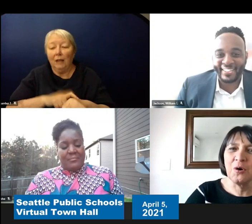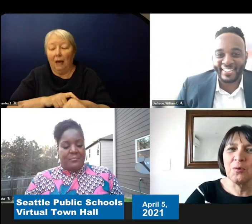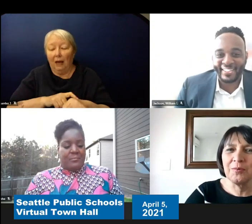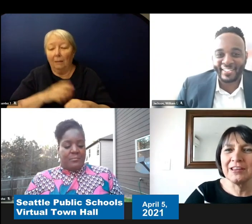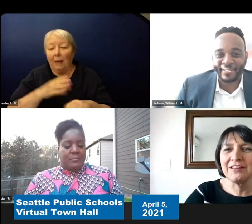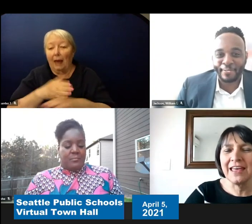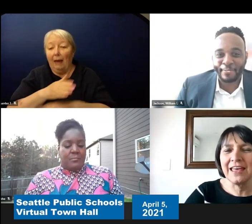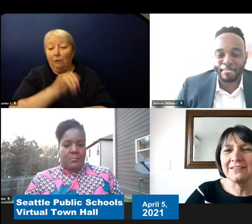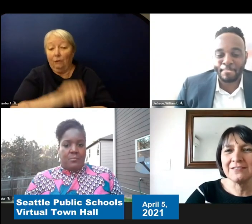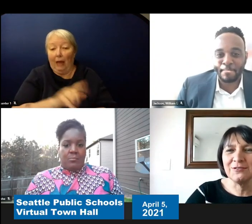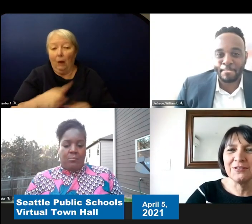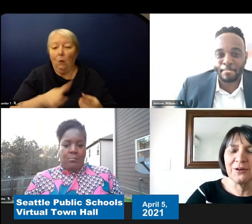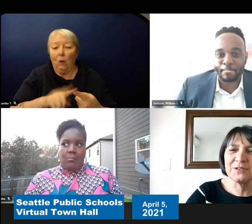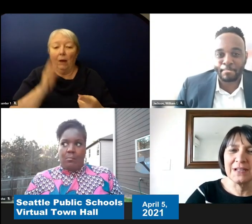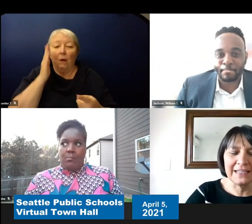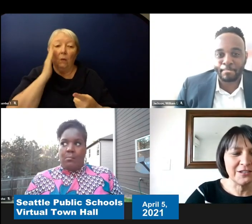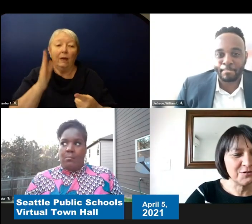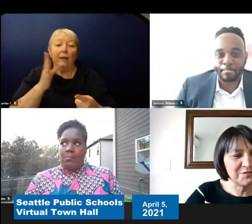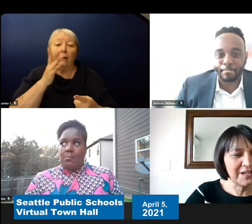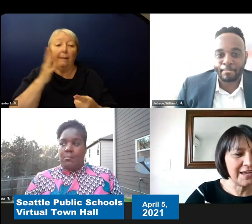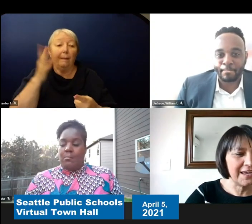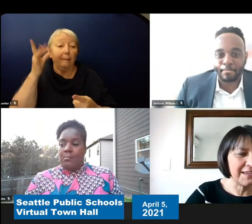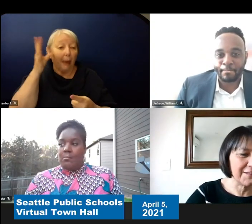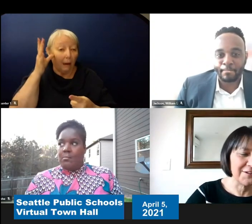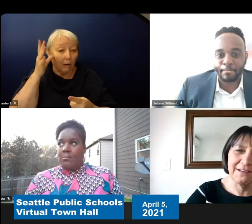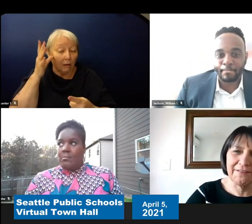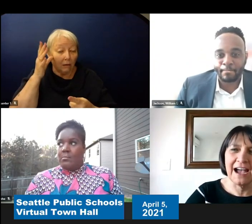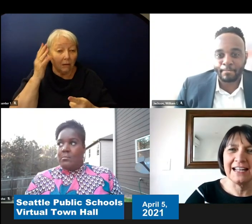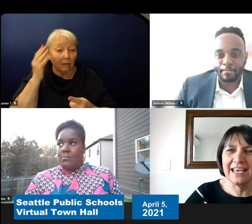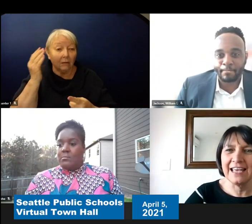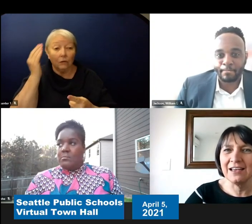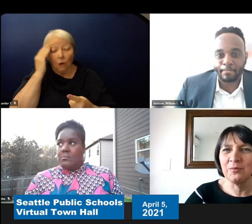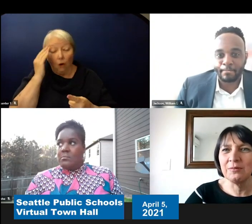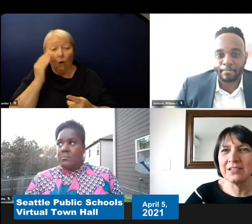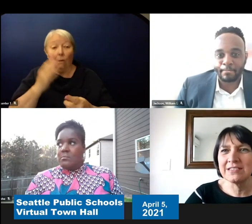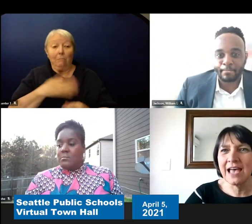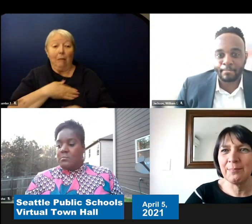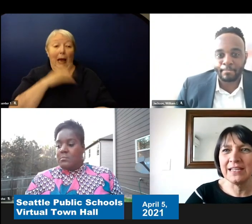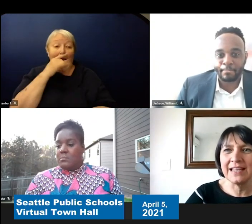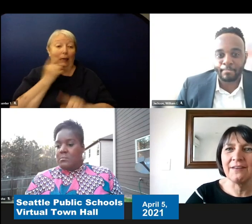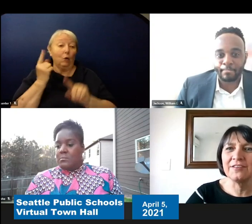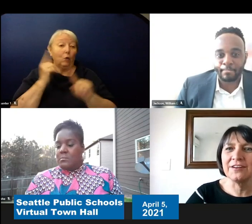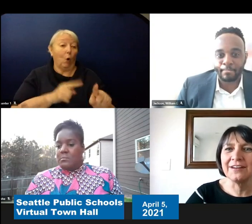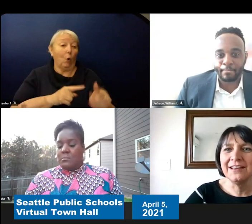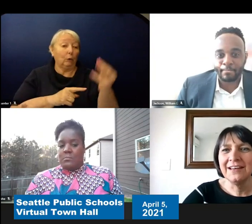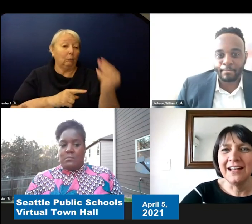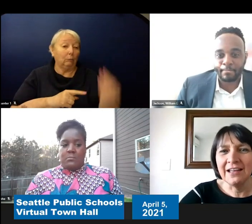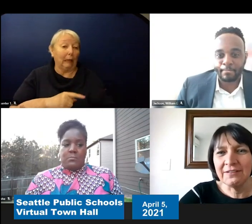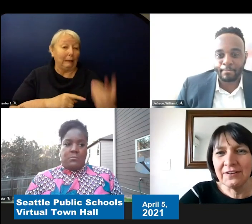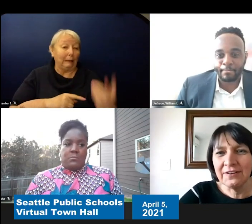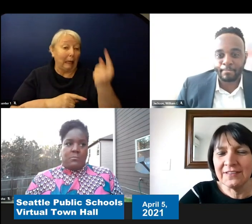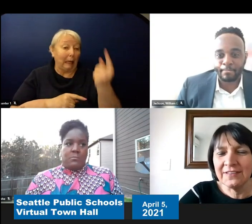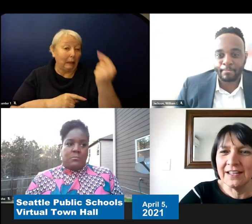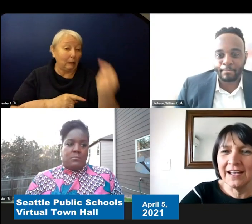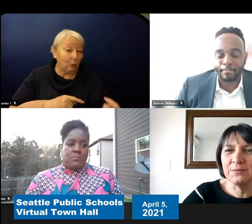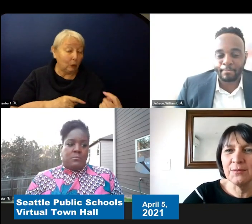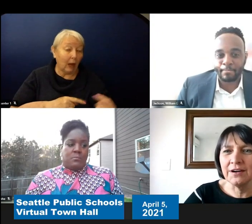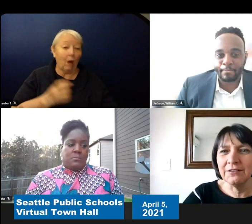whether their student goes Monday/Tuesday Thursday/Friday. Like what what's happening after 11:59 tomorrow